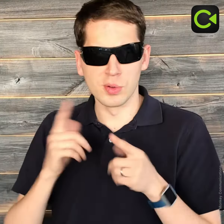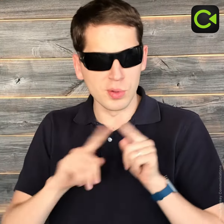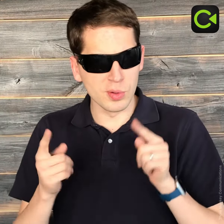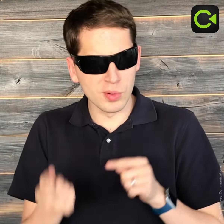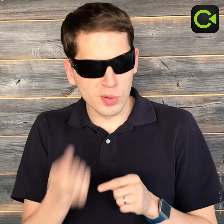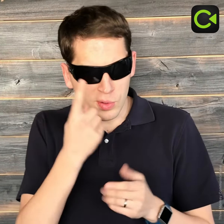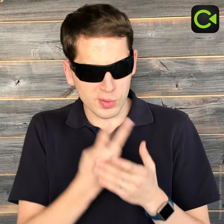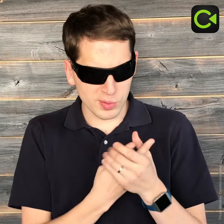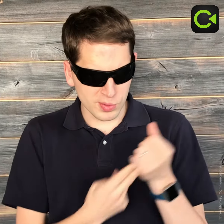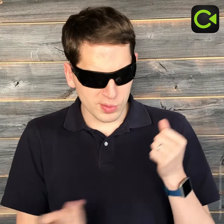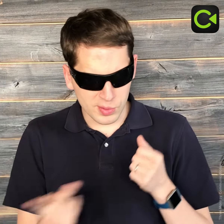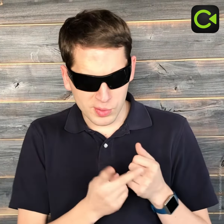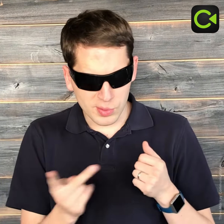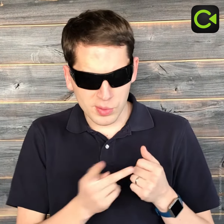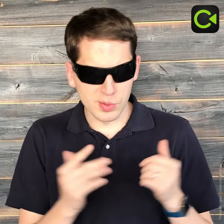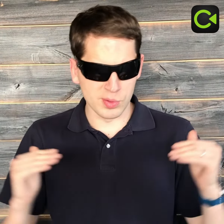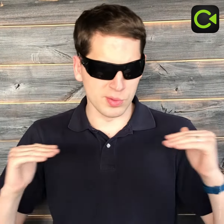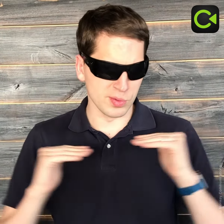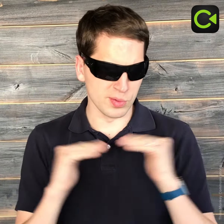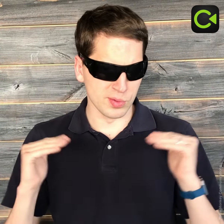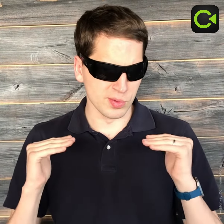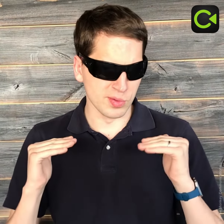Even though the languages are different, they are equal.